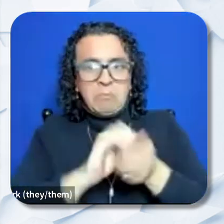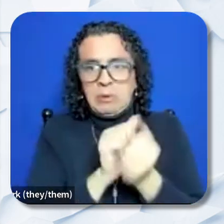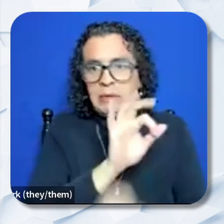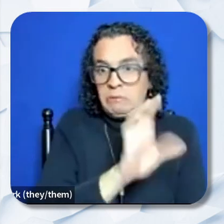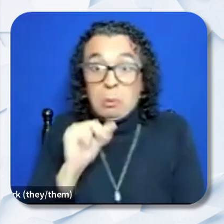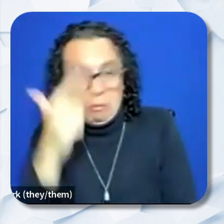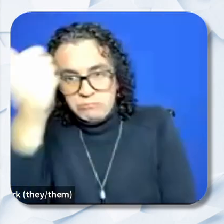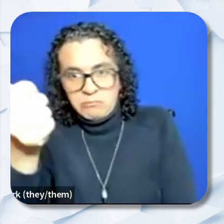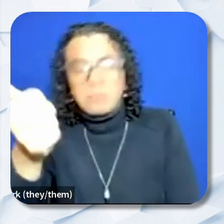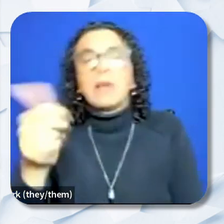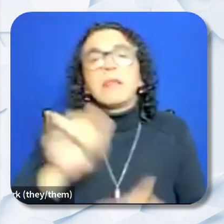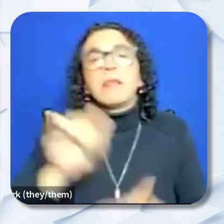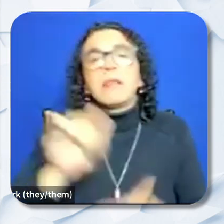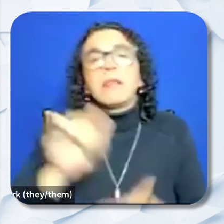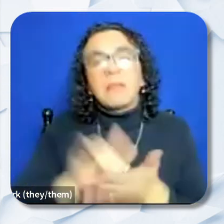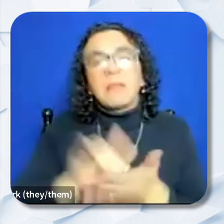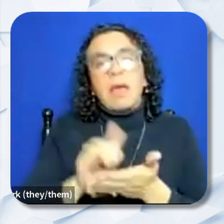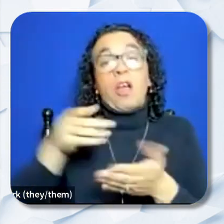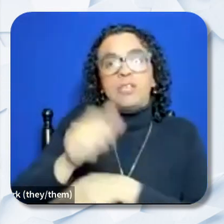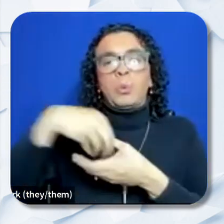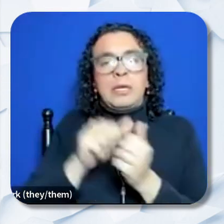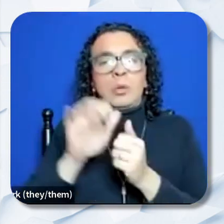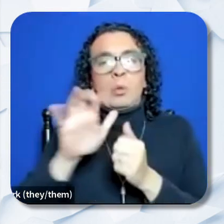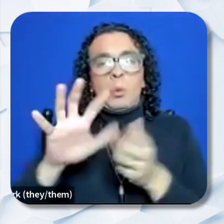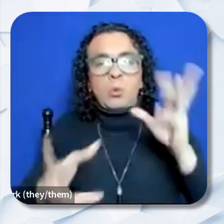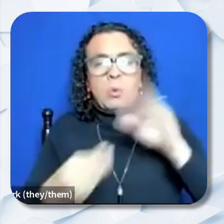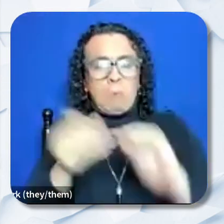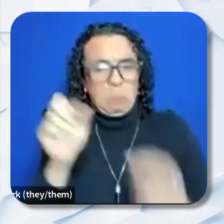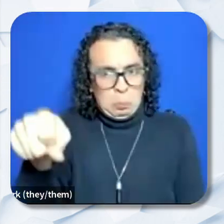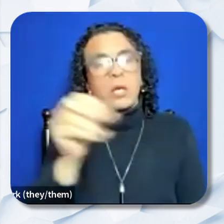would be included in your budget totals and dispersed directly to the grantees.